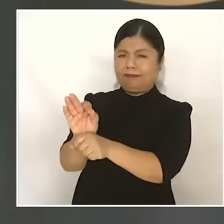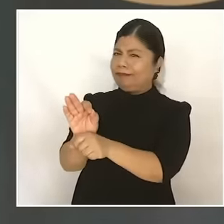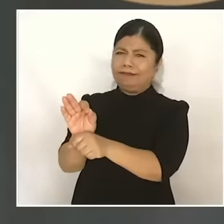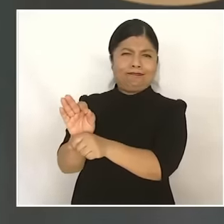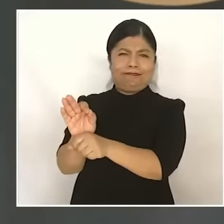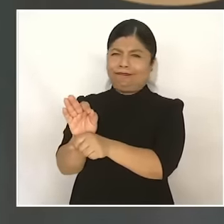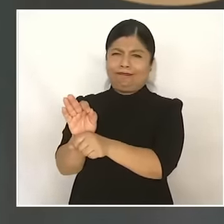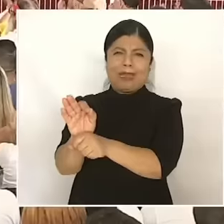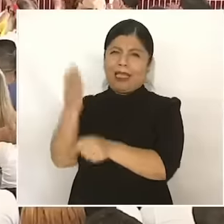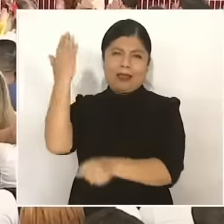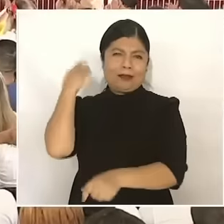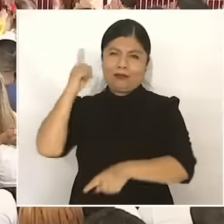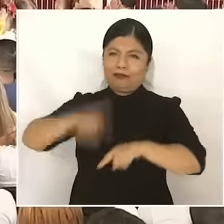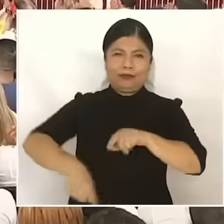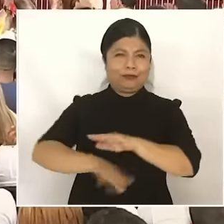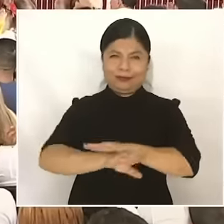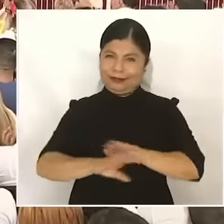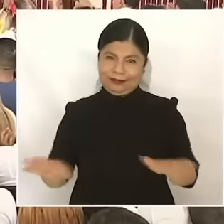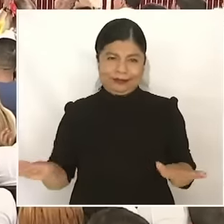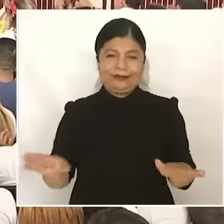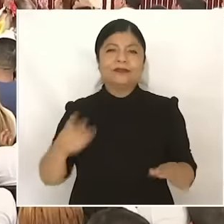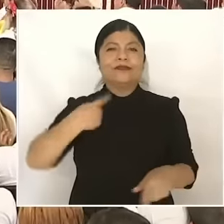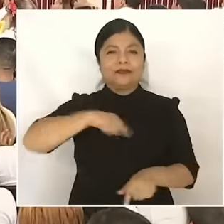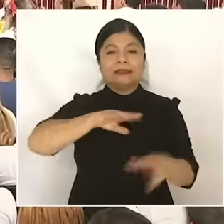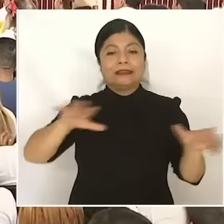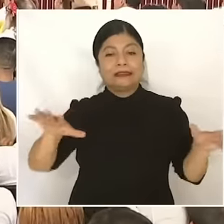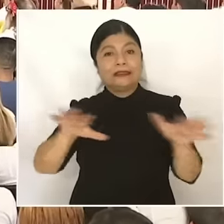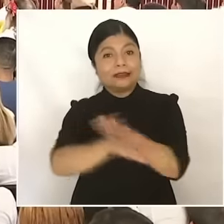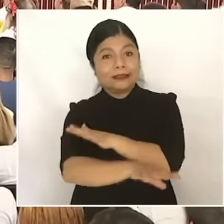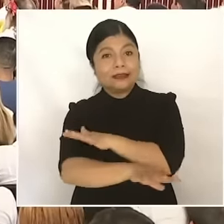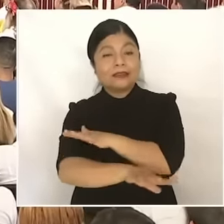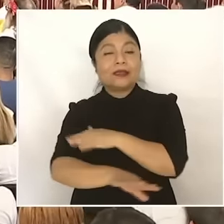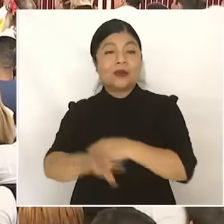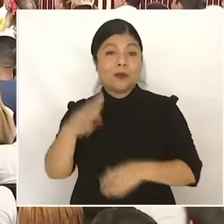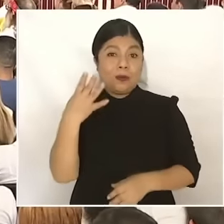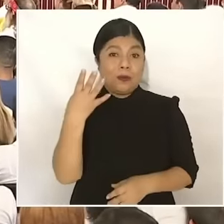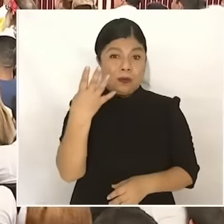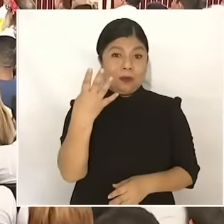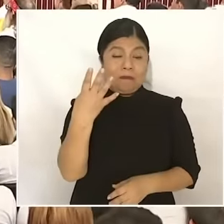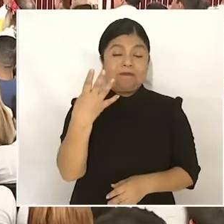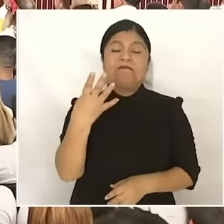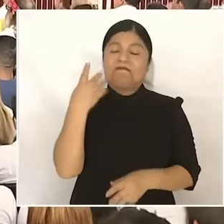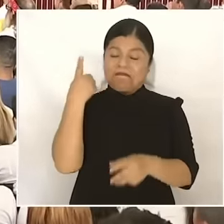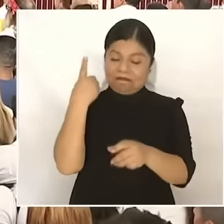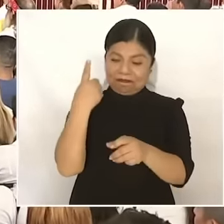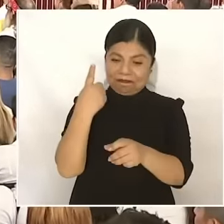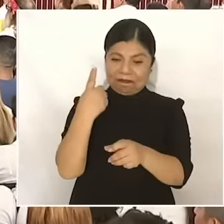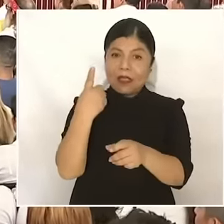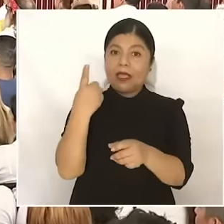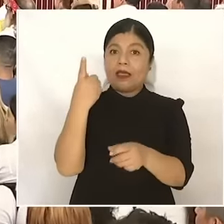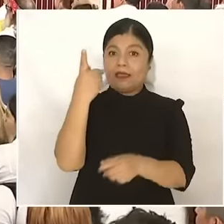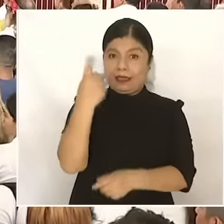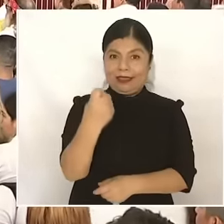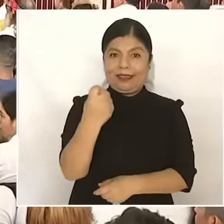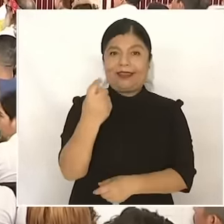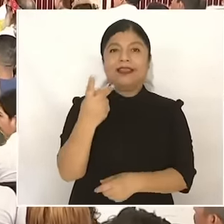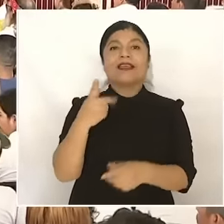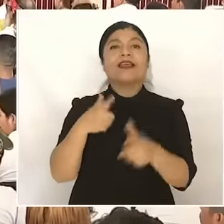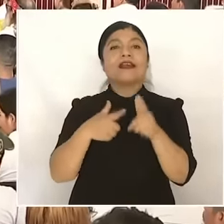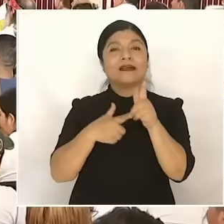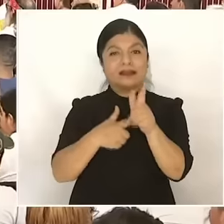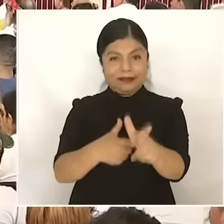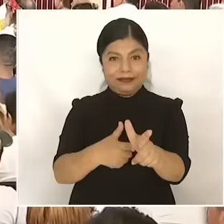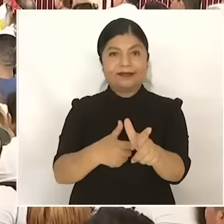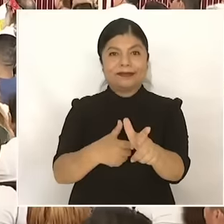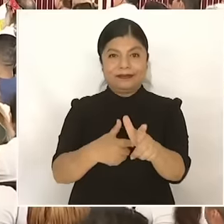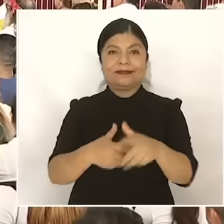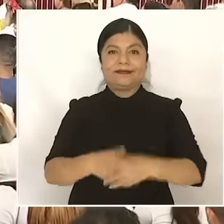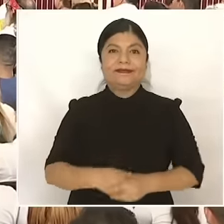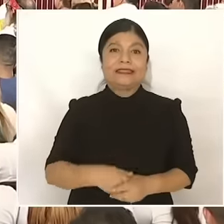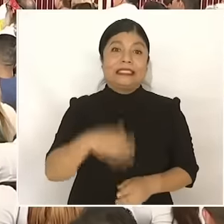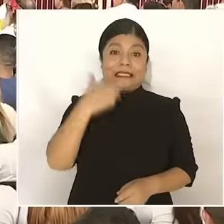with the fourth transformation in that historic march in the center of Mexico City